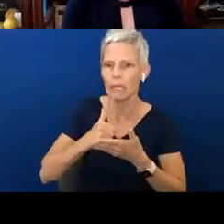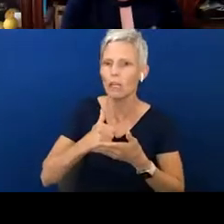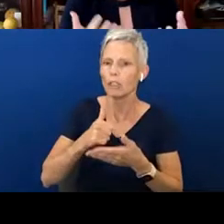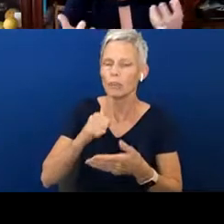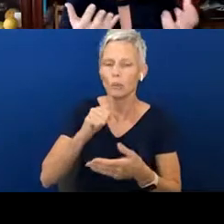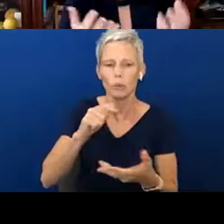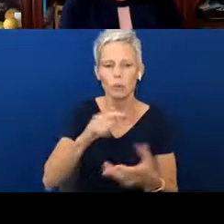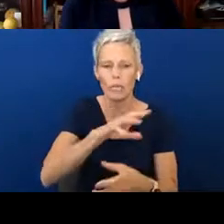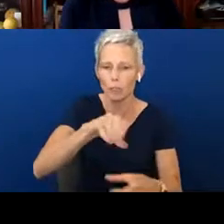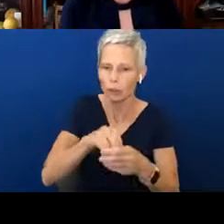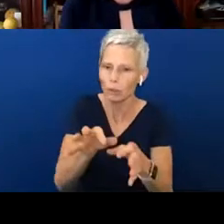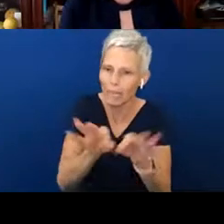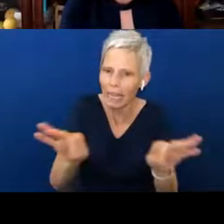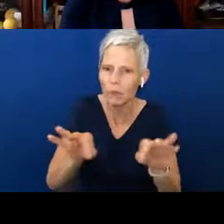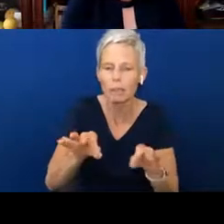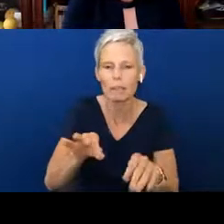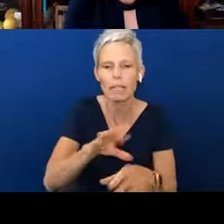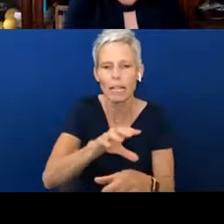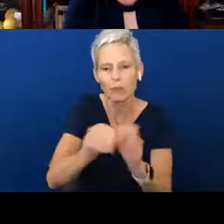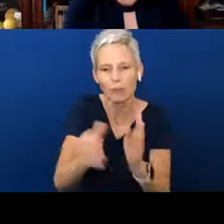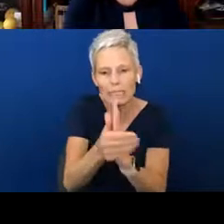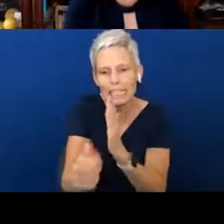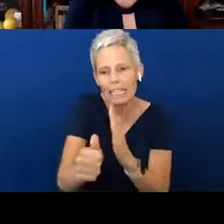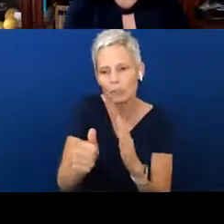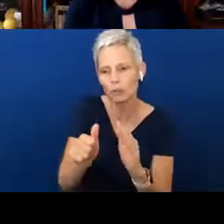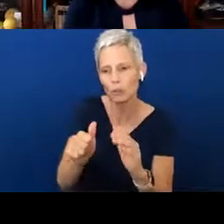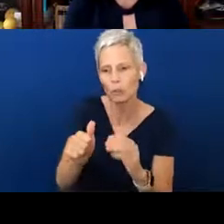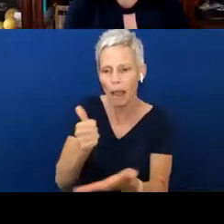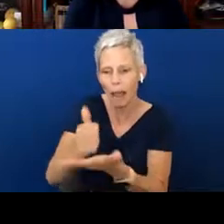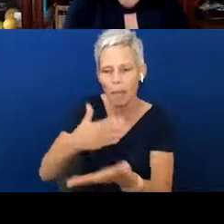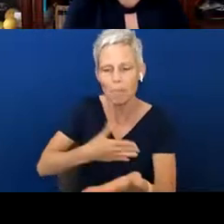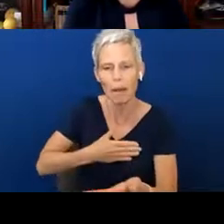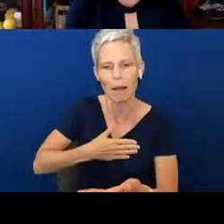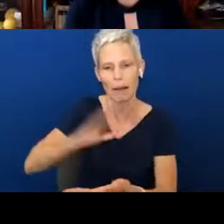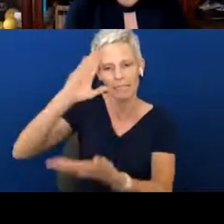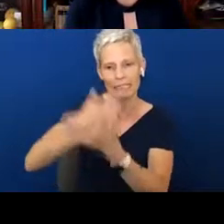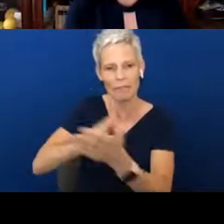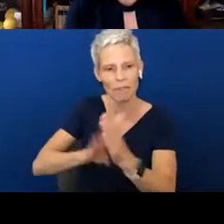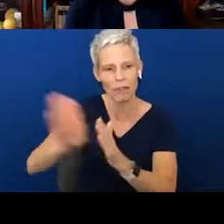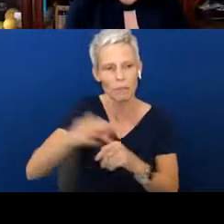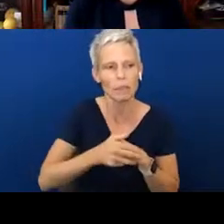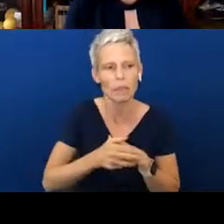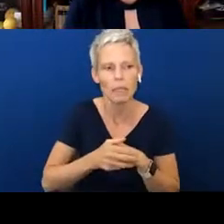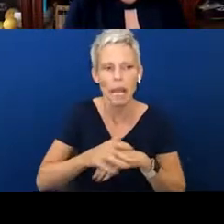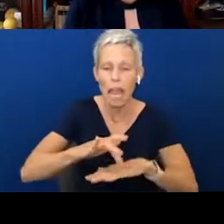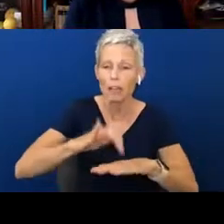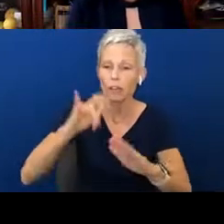all of these skills into my son. So, early literacy, What else can you do? When you're